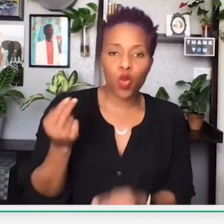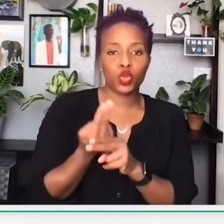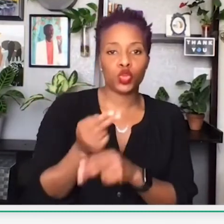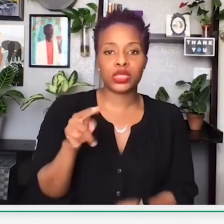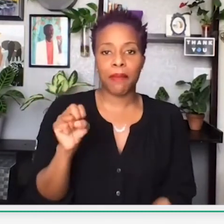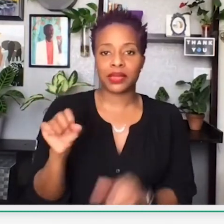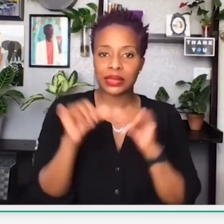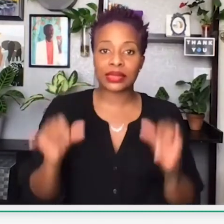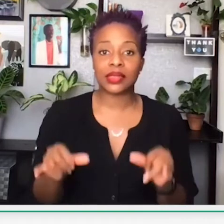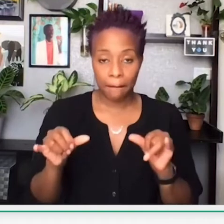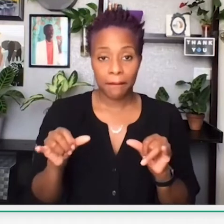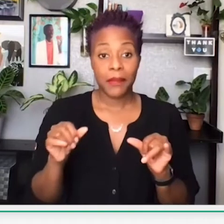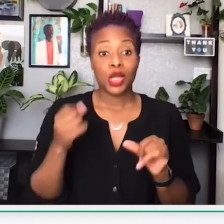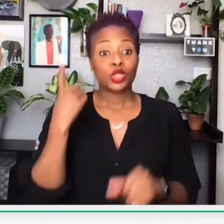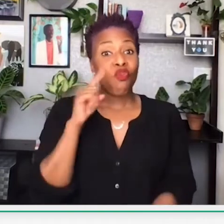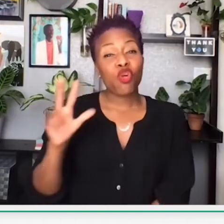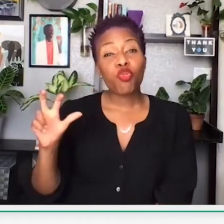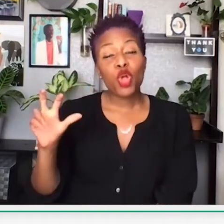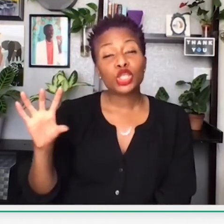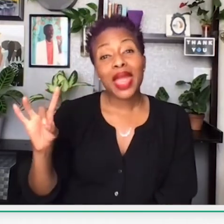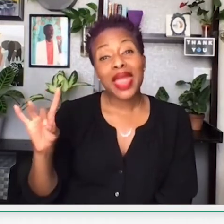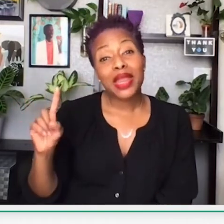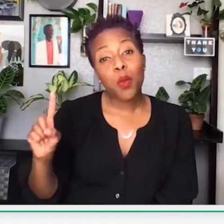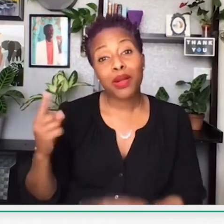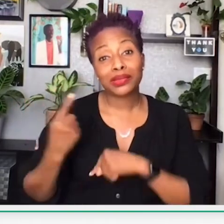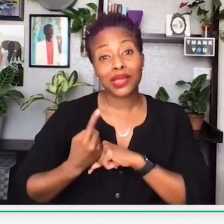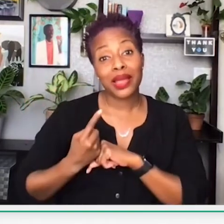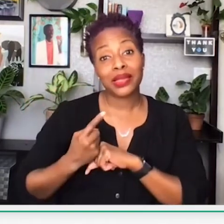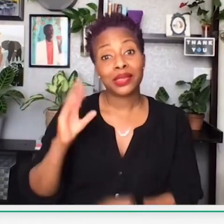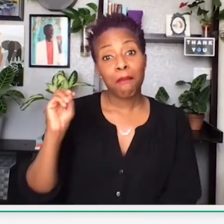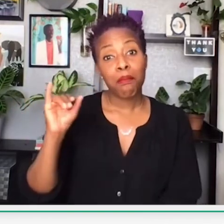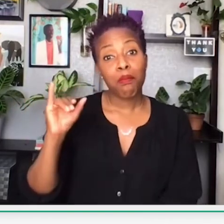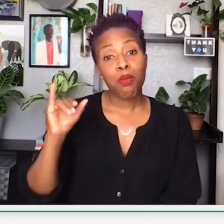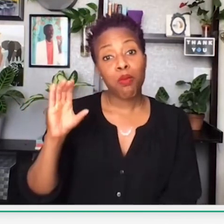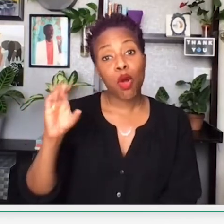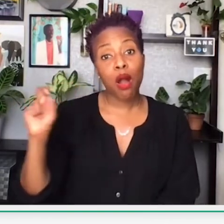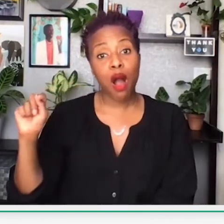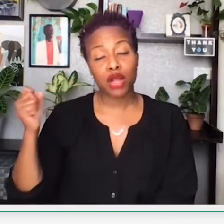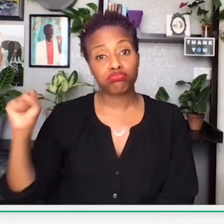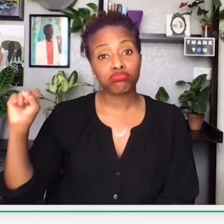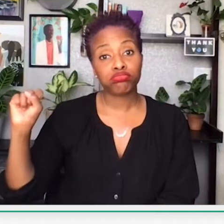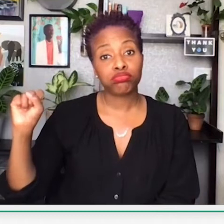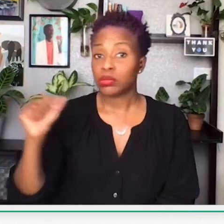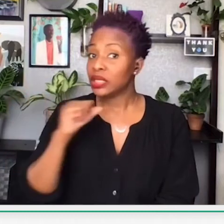and refuse to get on the bus, and to use the bus transportation system. The boycott took